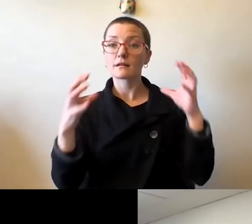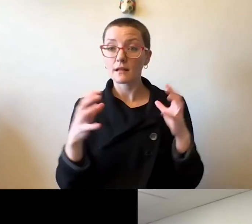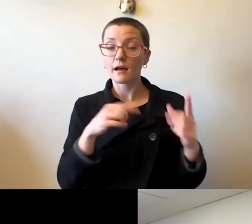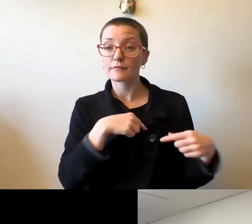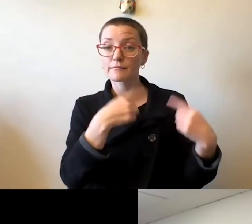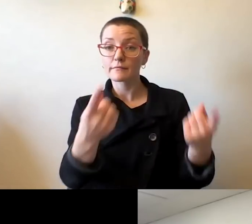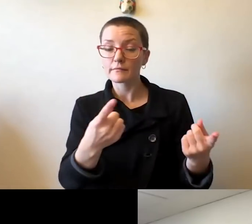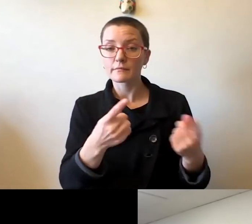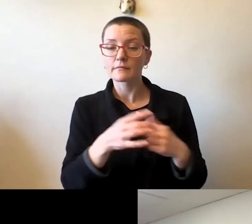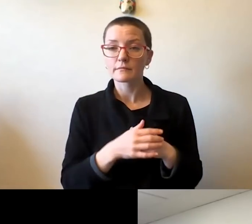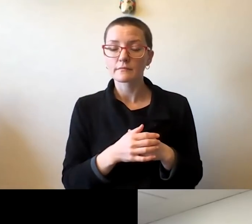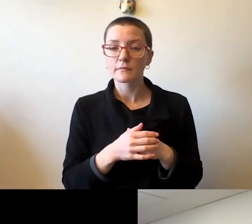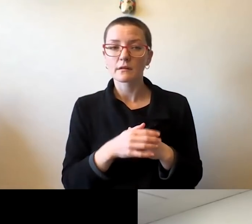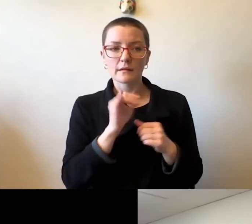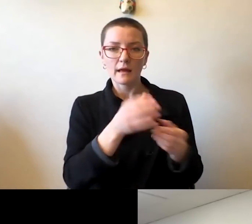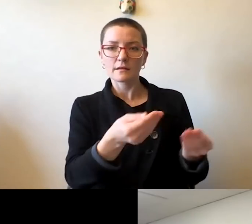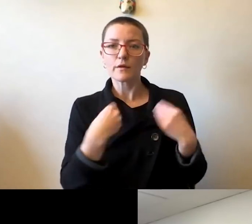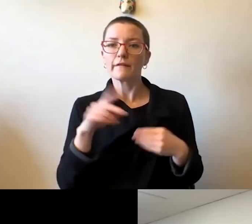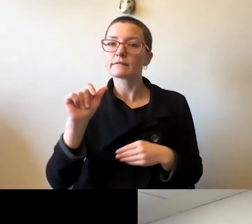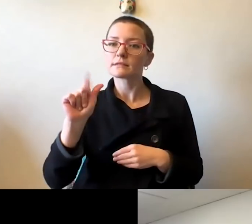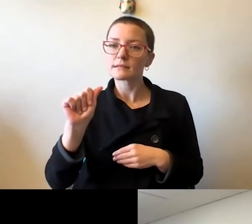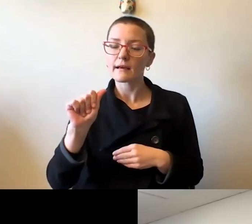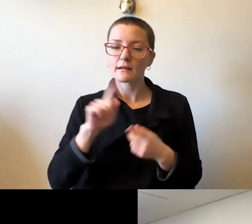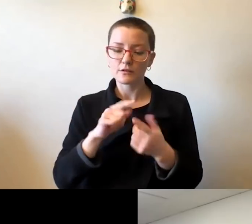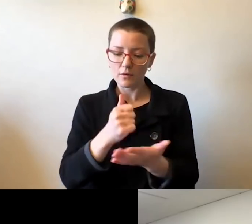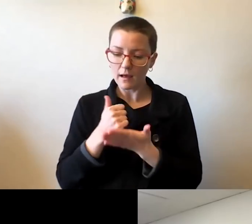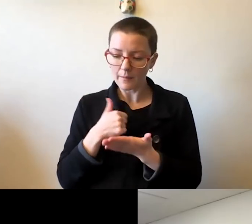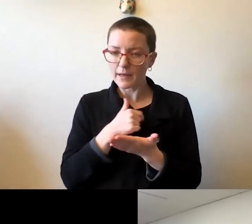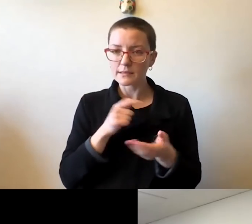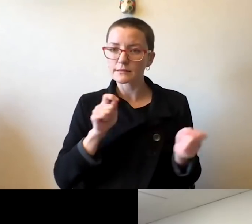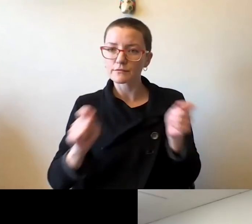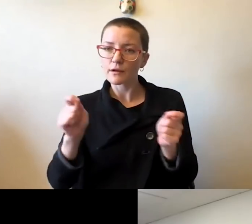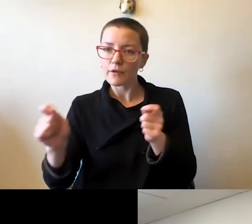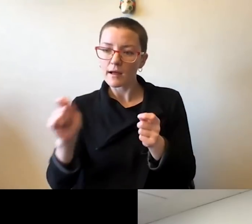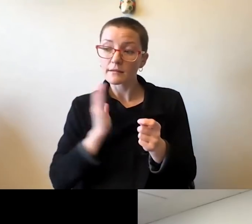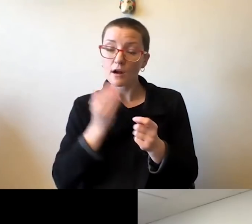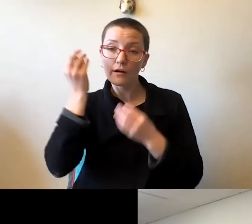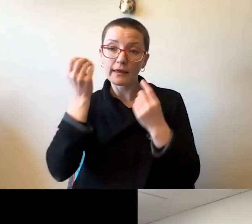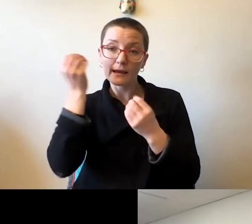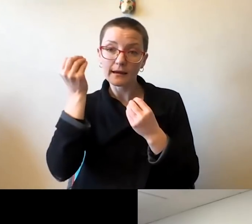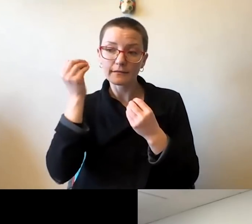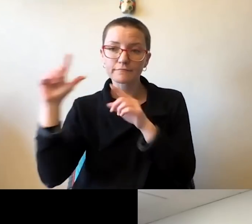providing data to help us kind of revise some of our thinking and some of our strategy if needed.